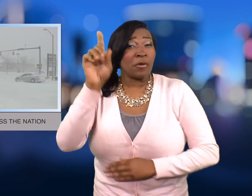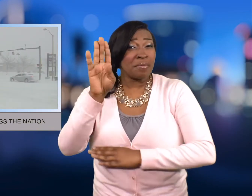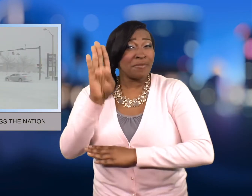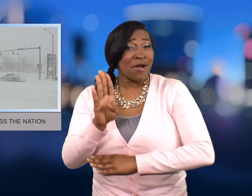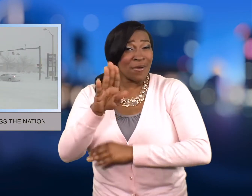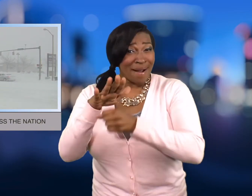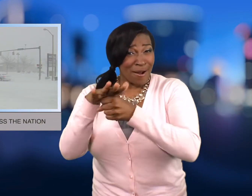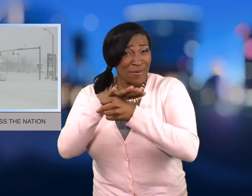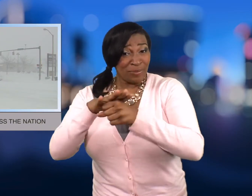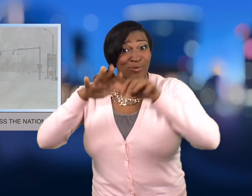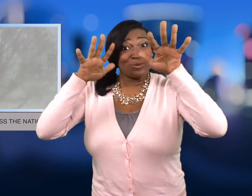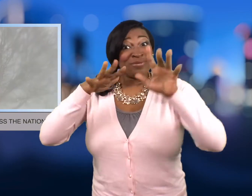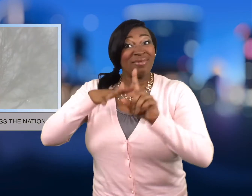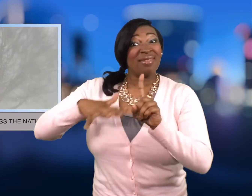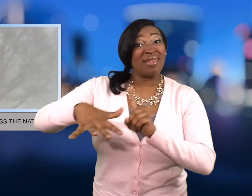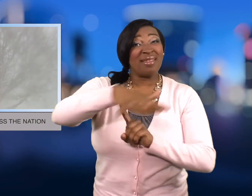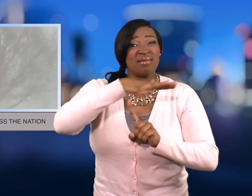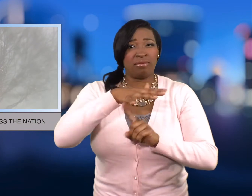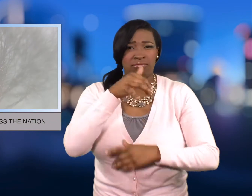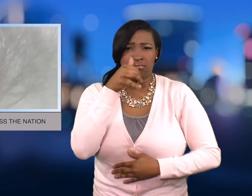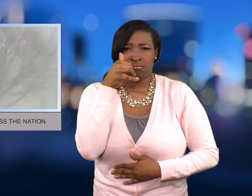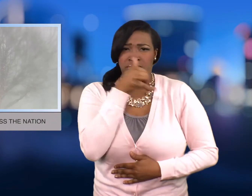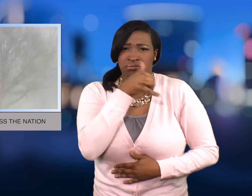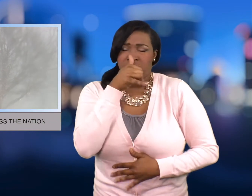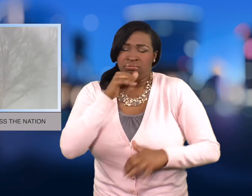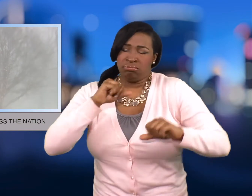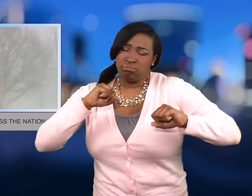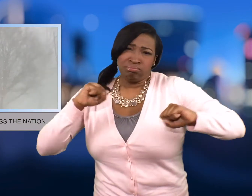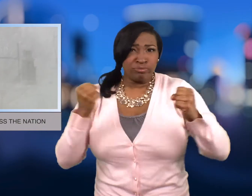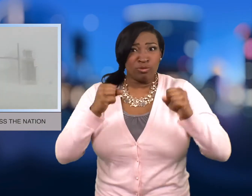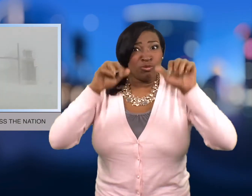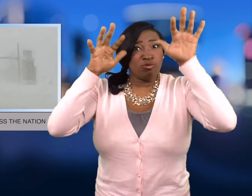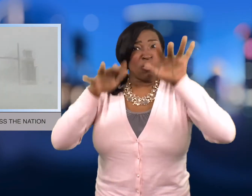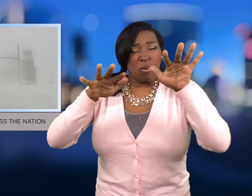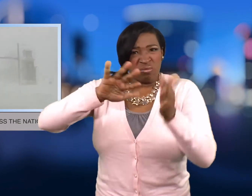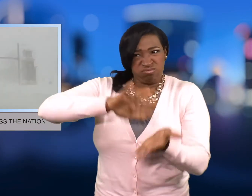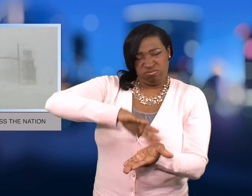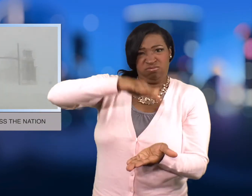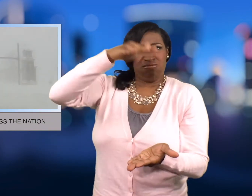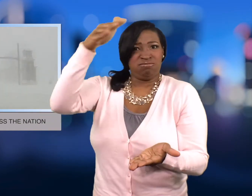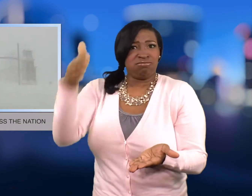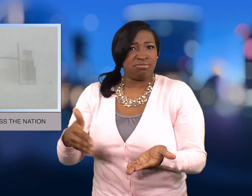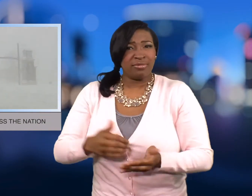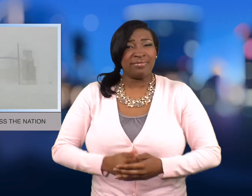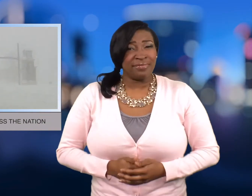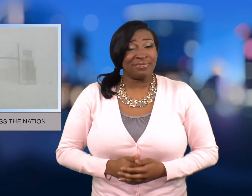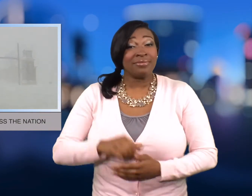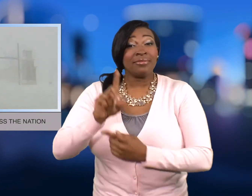Boston was among the areas pounded with a blast of frigid, snowy conditions.